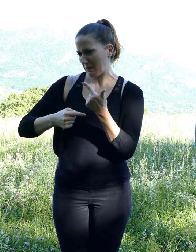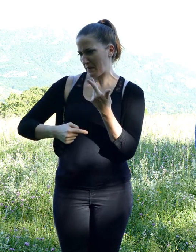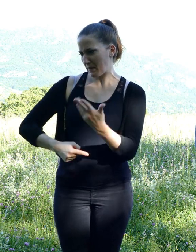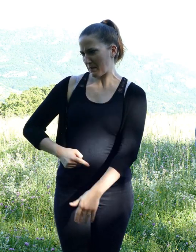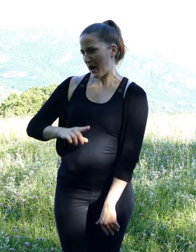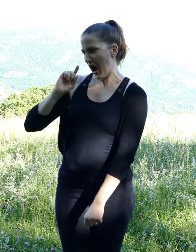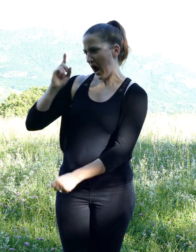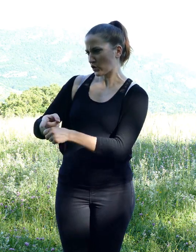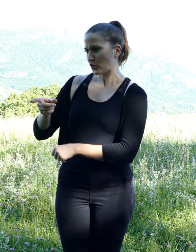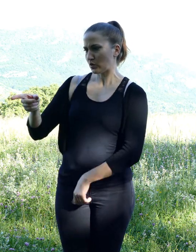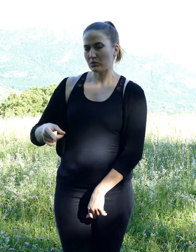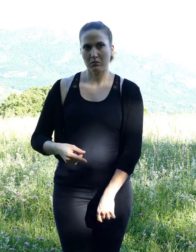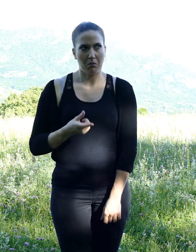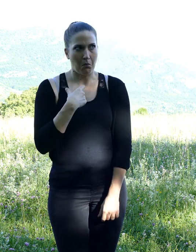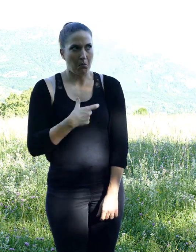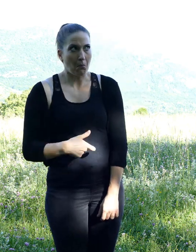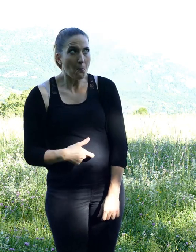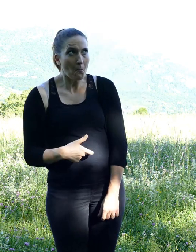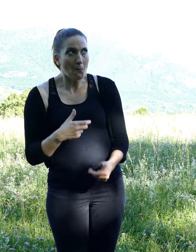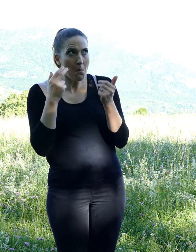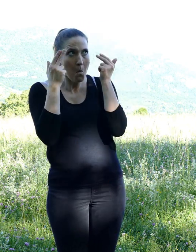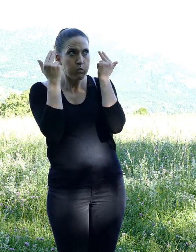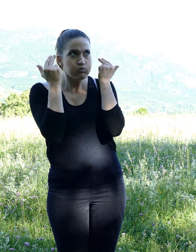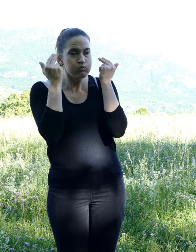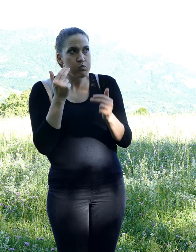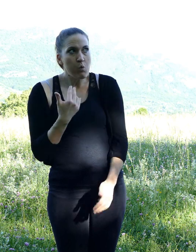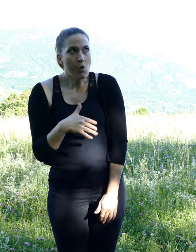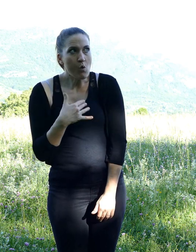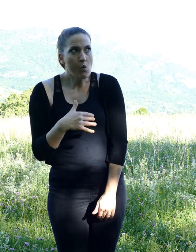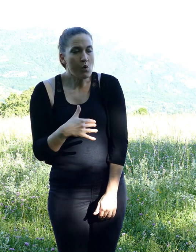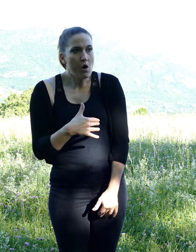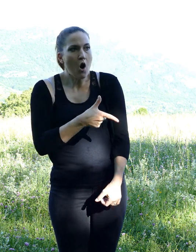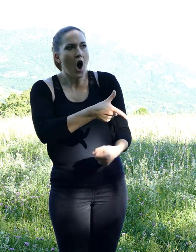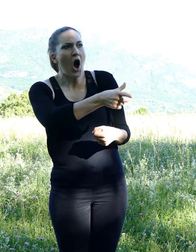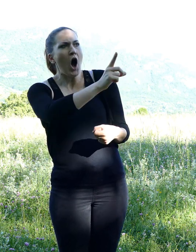The weasel couldn't believe it. She immediately understood that she was the victim of an injustice,